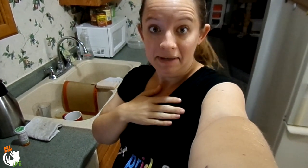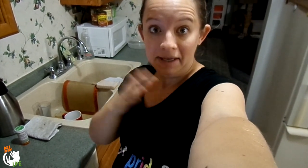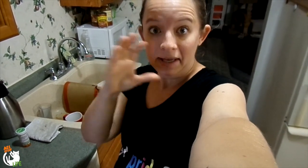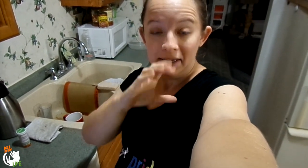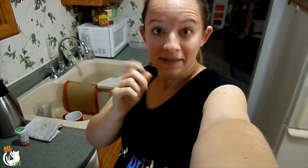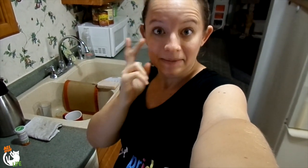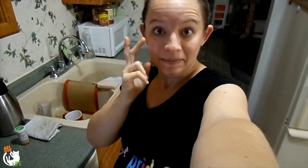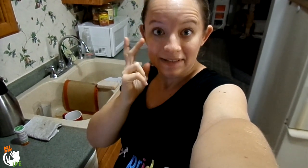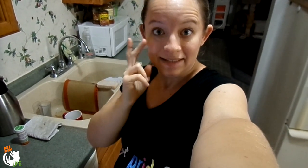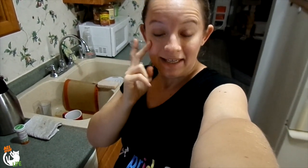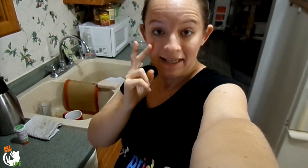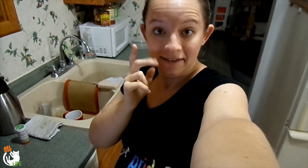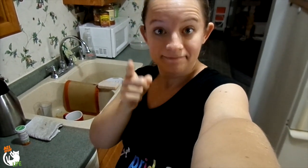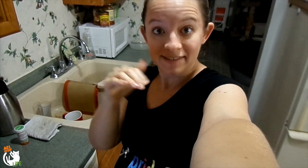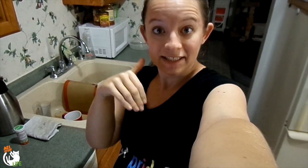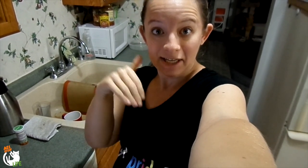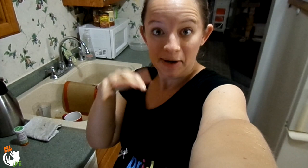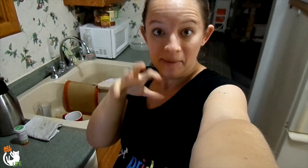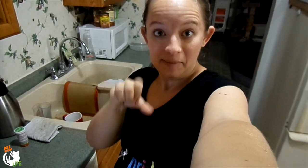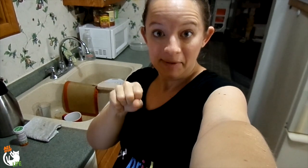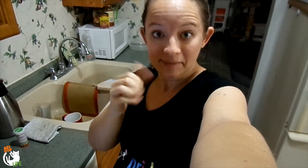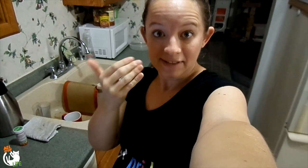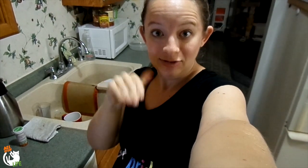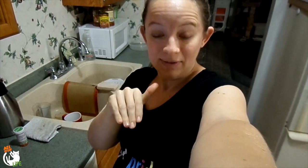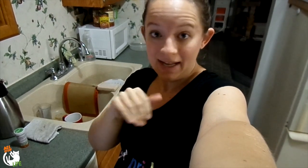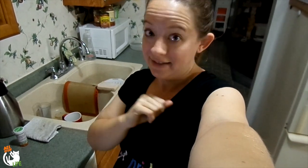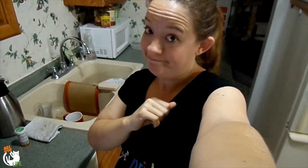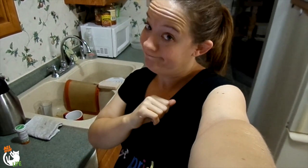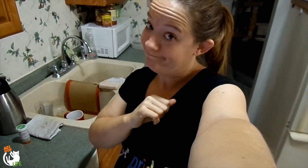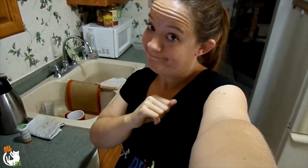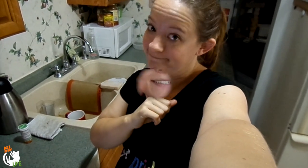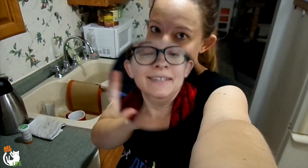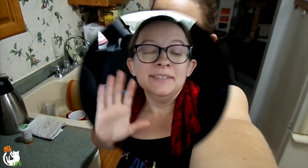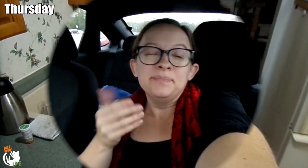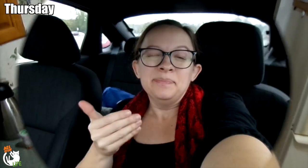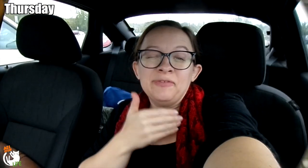I guess we'll see. We have an appointment tonight.